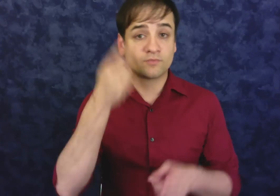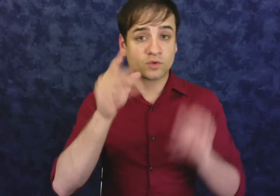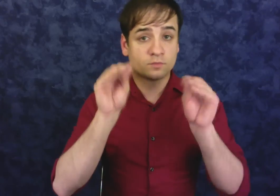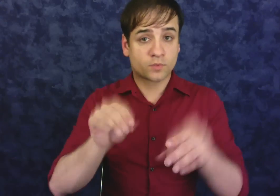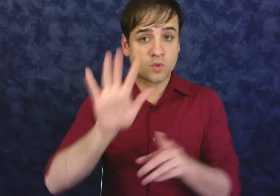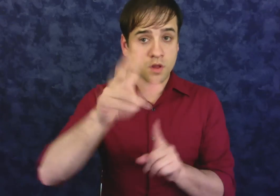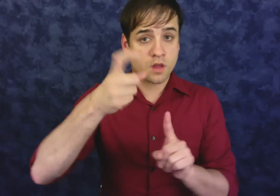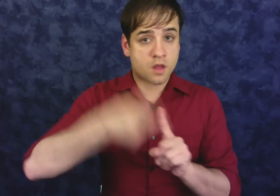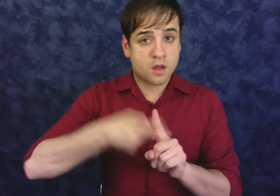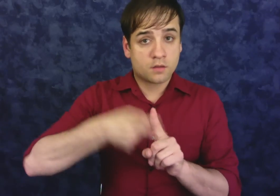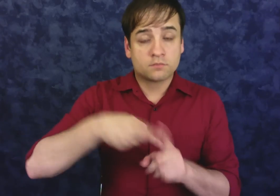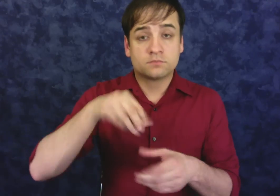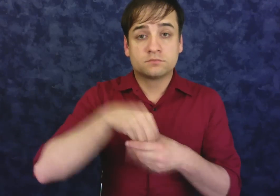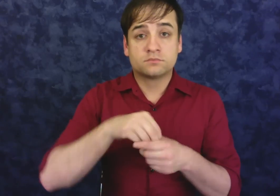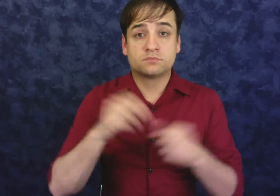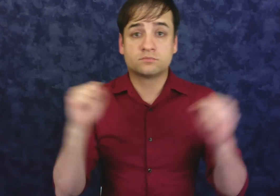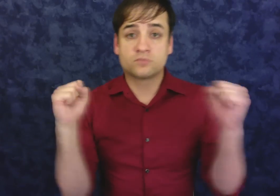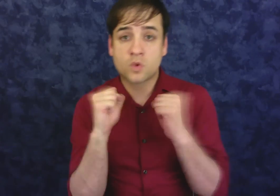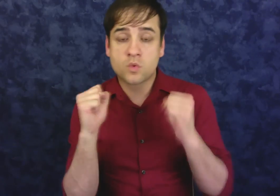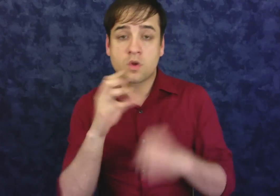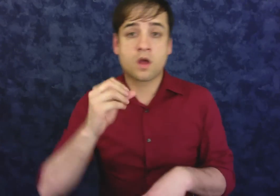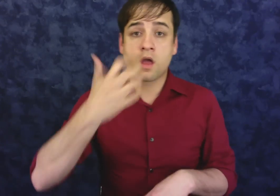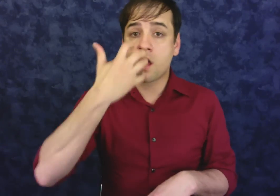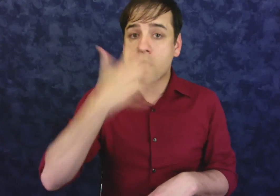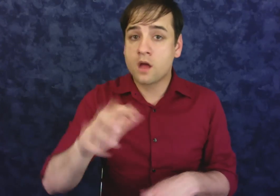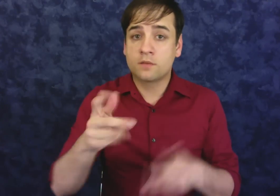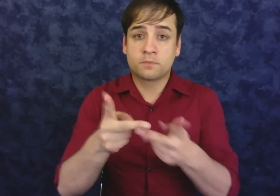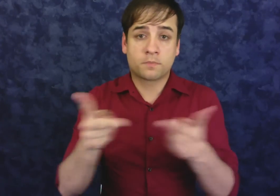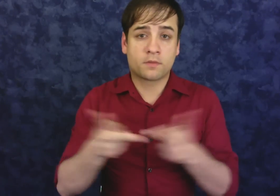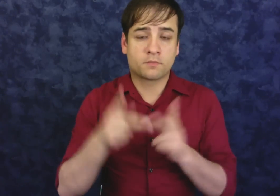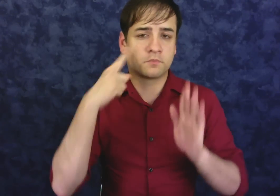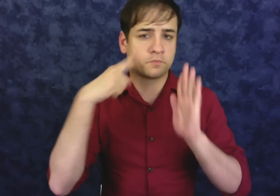[Marlene:] Keeping your condoms in very cold or very hot places